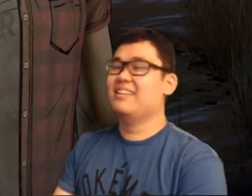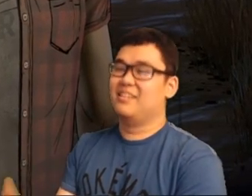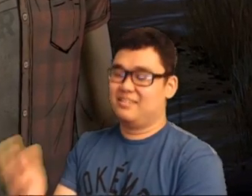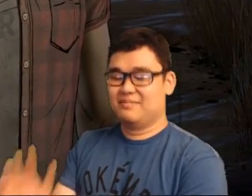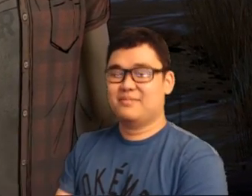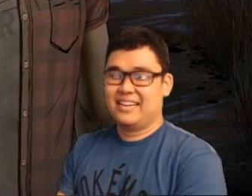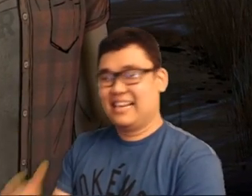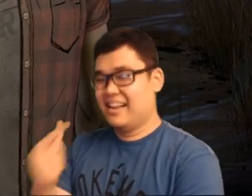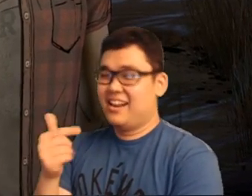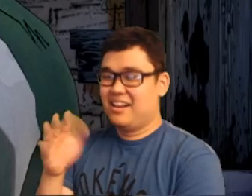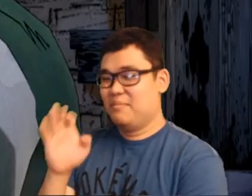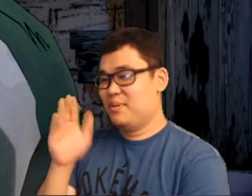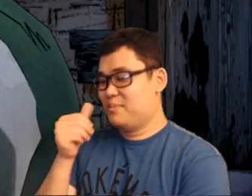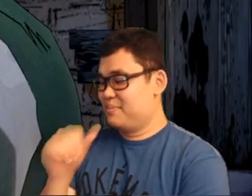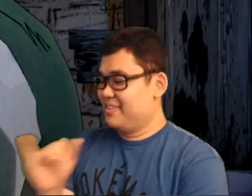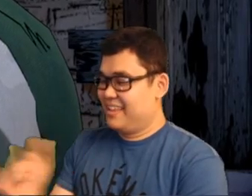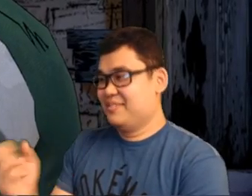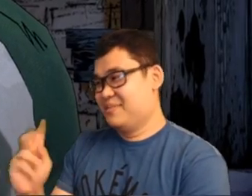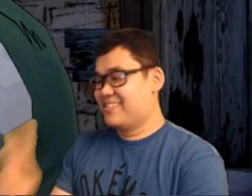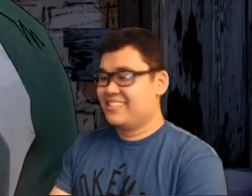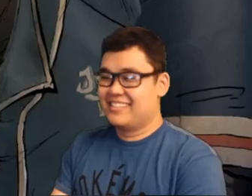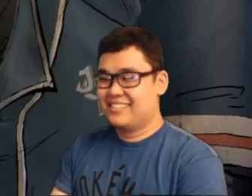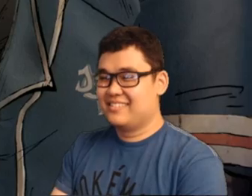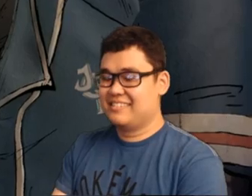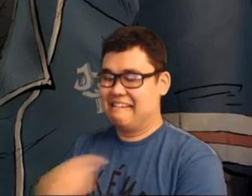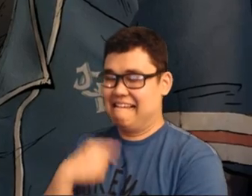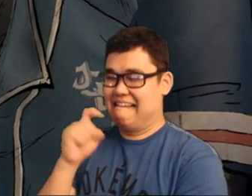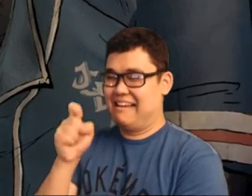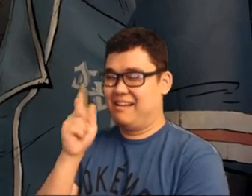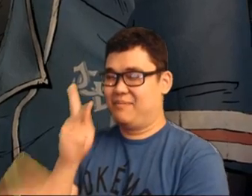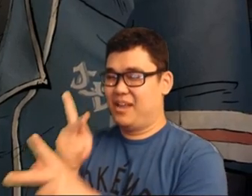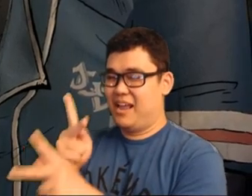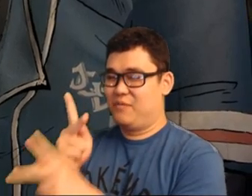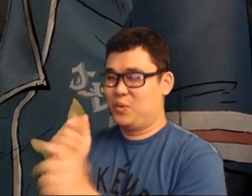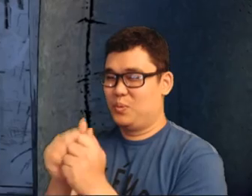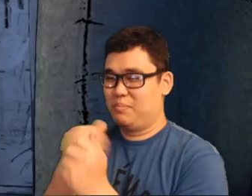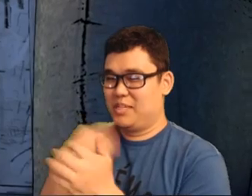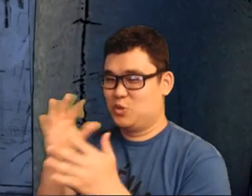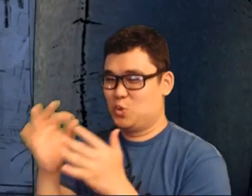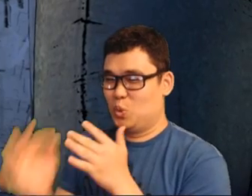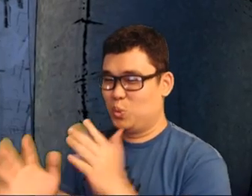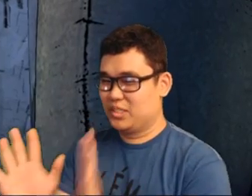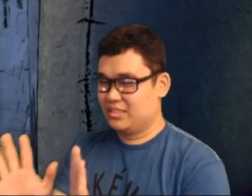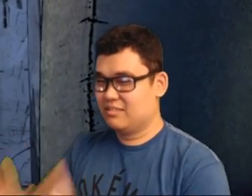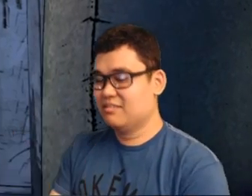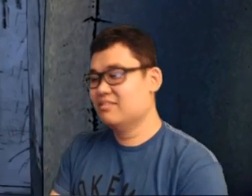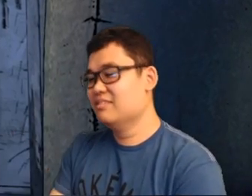Oh... Gabe will remember that. Okay. I need to be careful with my choices.